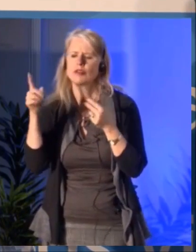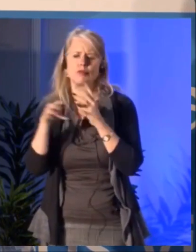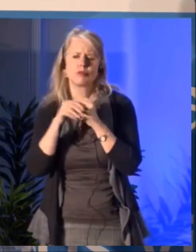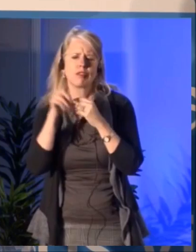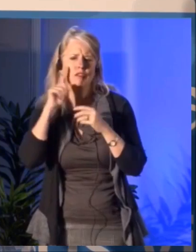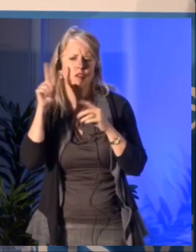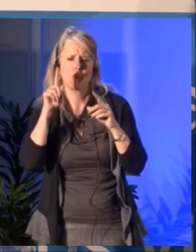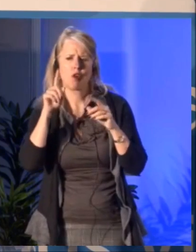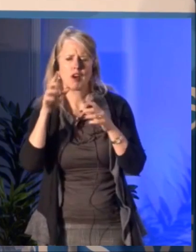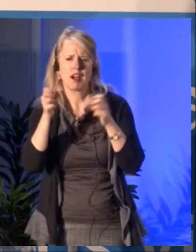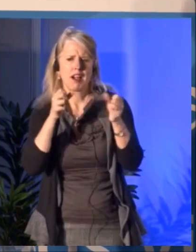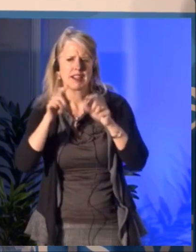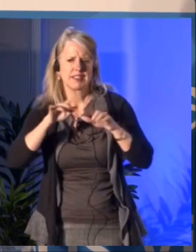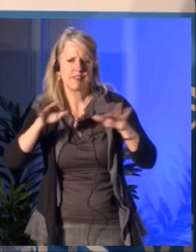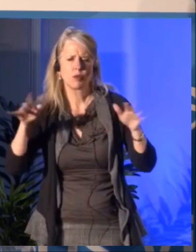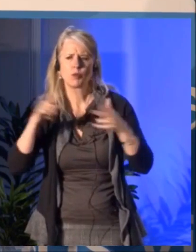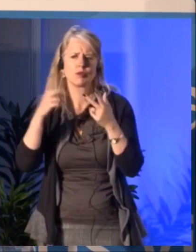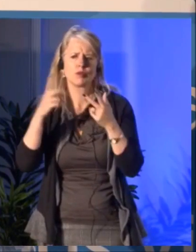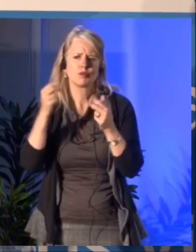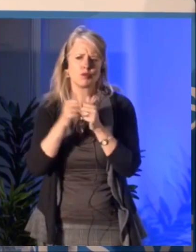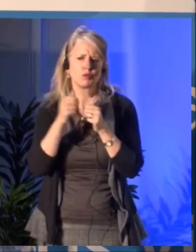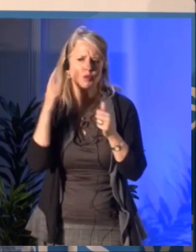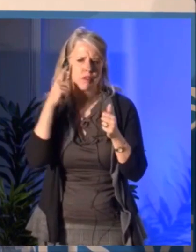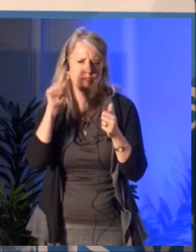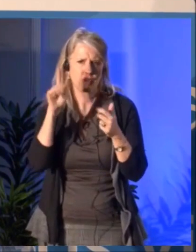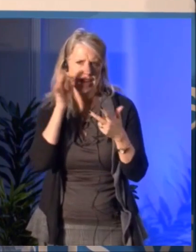indigenous and youth are absolutely interlinked.